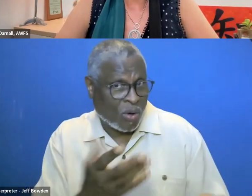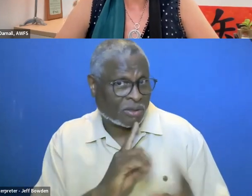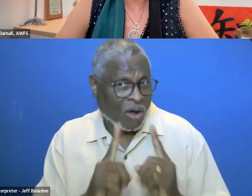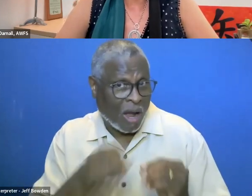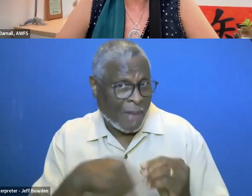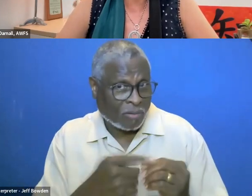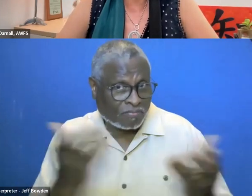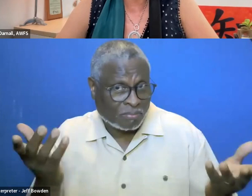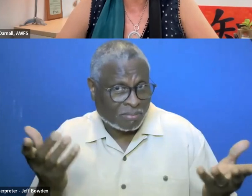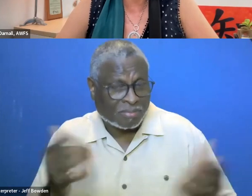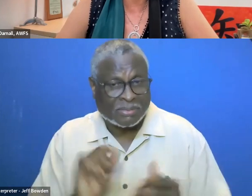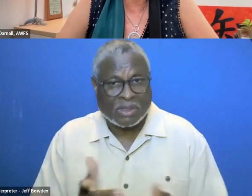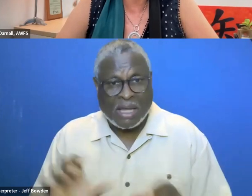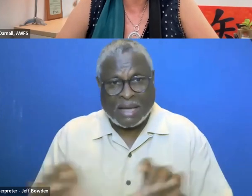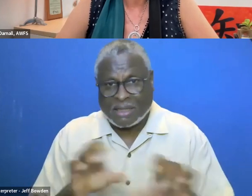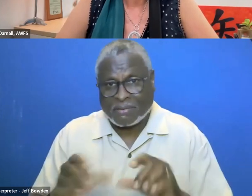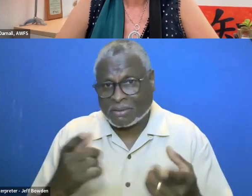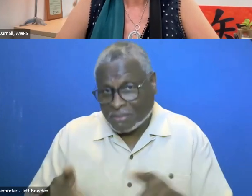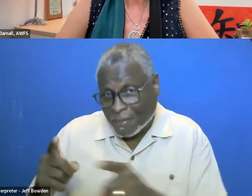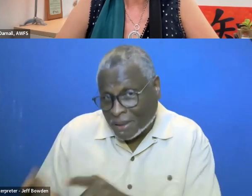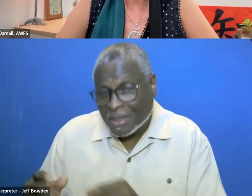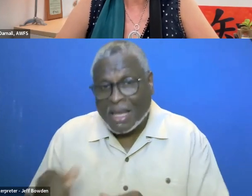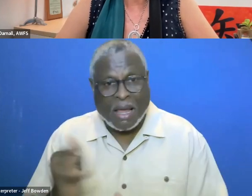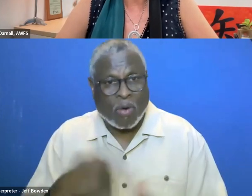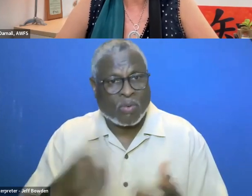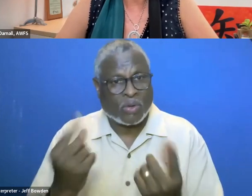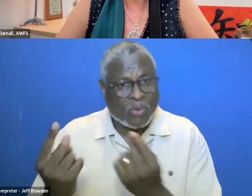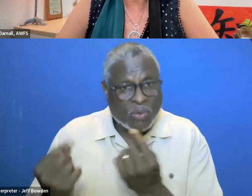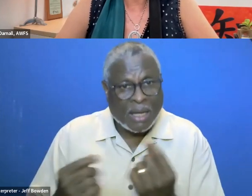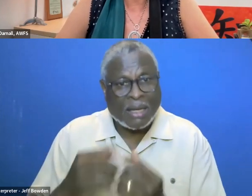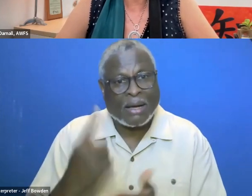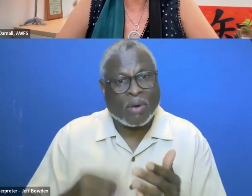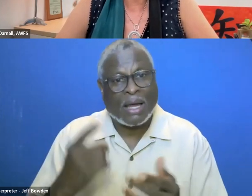about the activities we are taking on and what we are doing and what those next steps are?